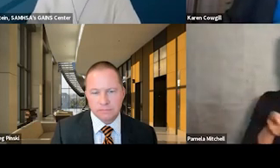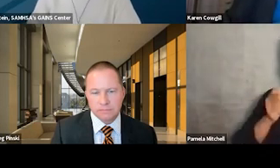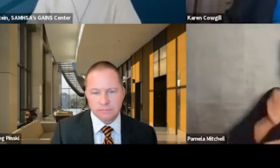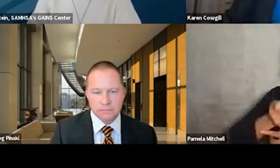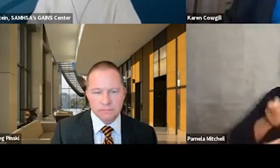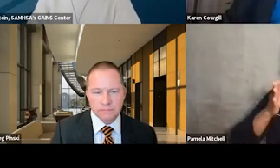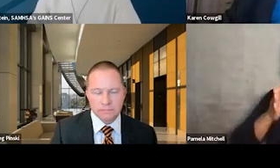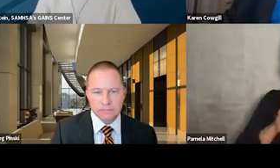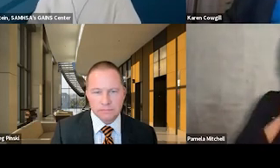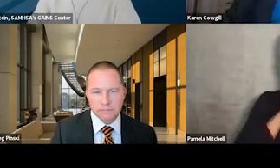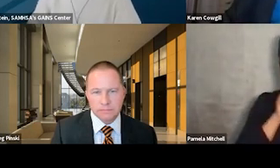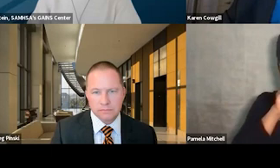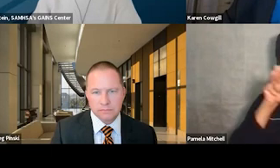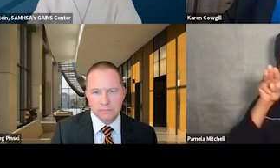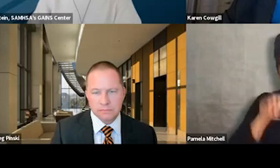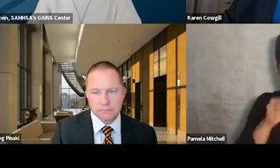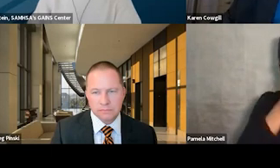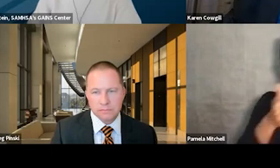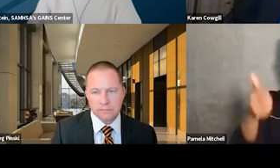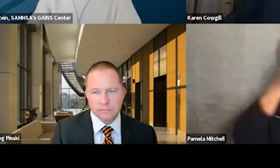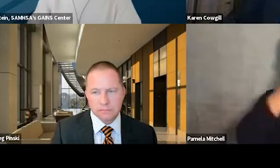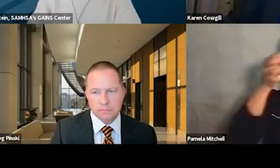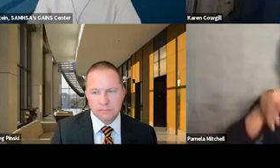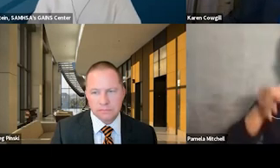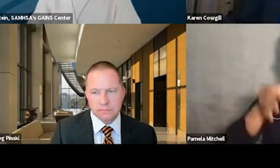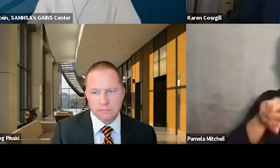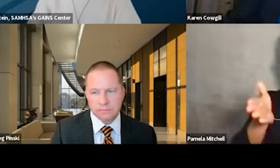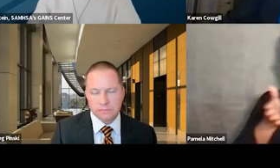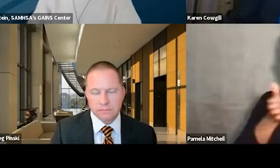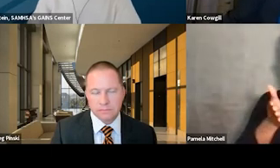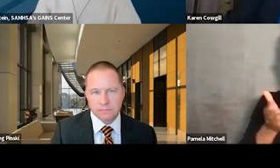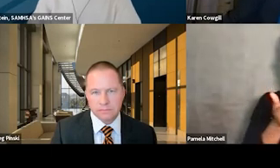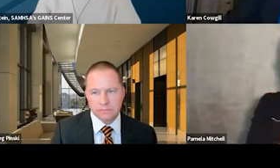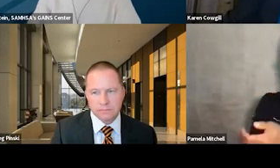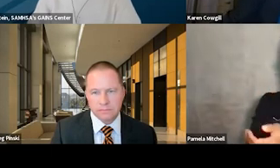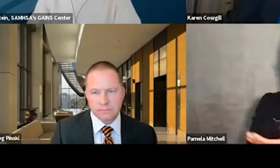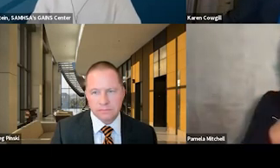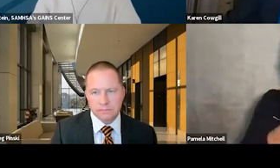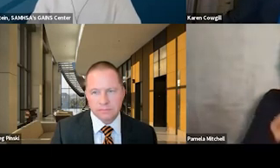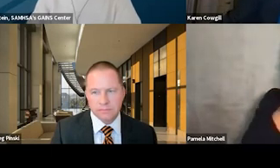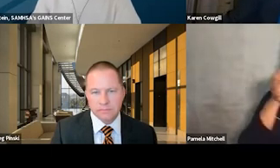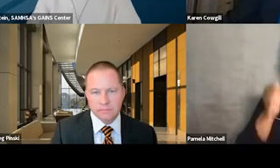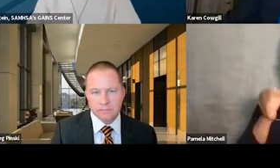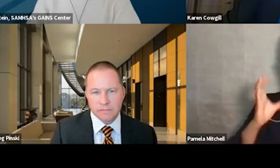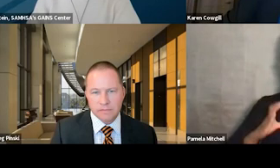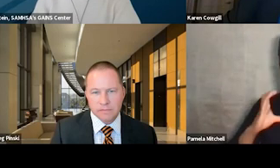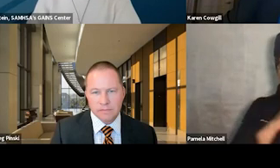on the Montana Supreme Court and served on the Montana Drug Treatment Court Advisory Committee. Judge Pinski is an elected member